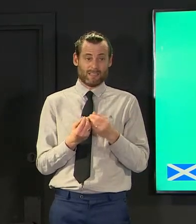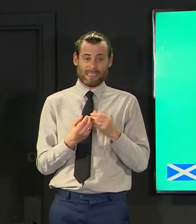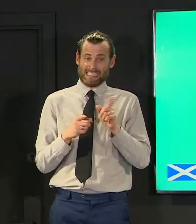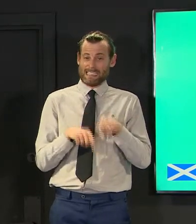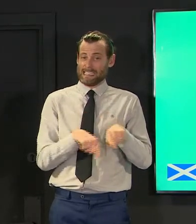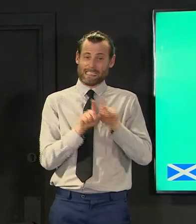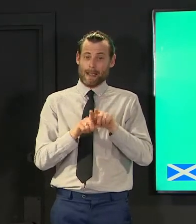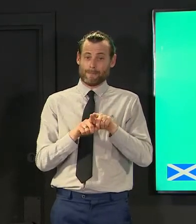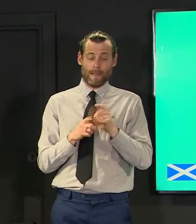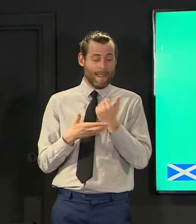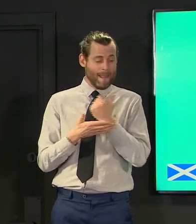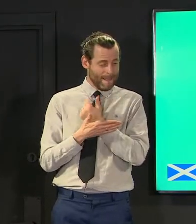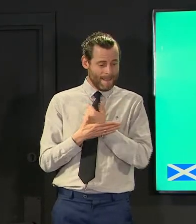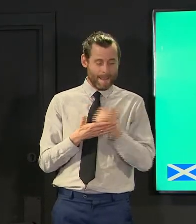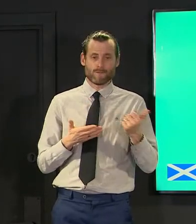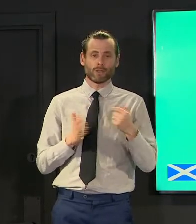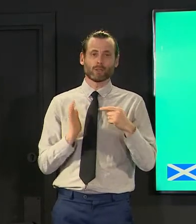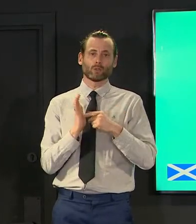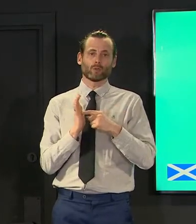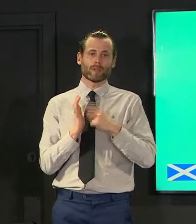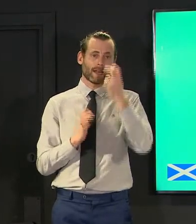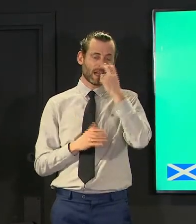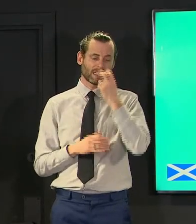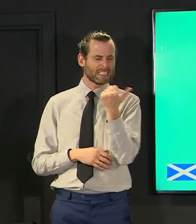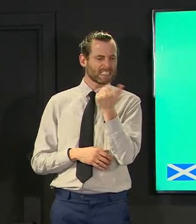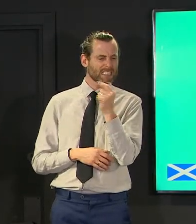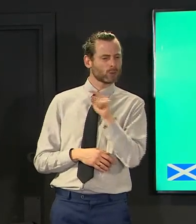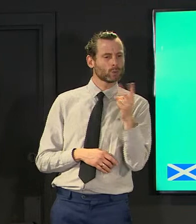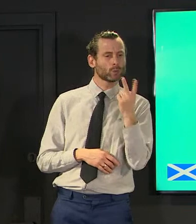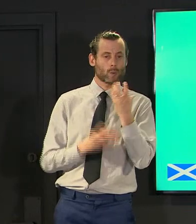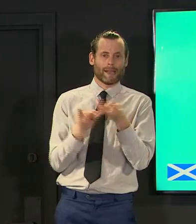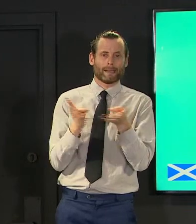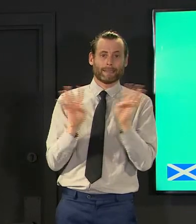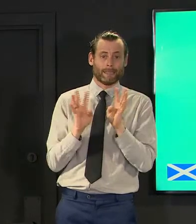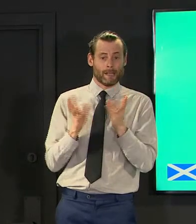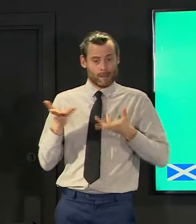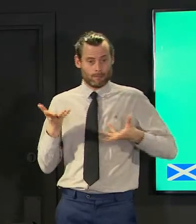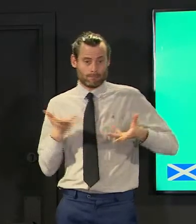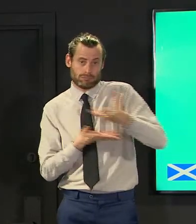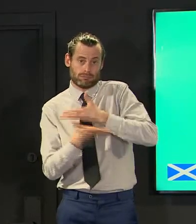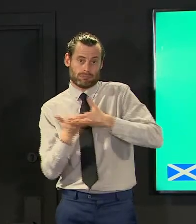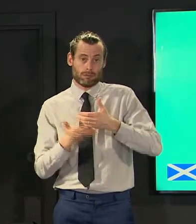tuesday night about 16 to 20 of us all of the people who do my job the people who do gregor's